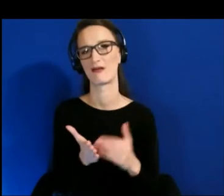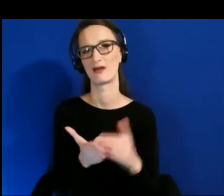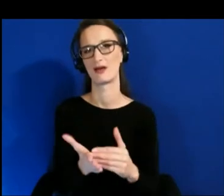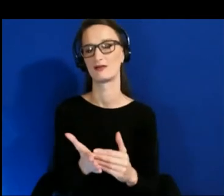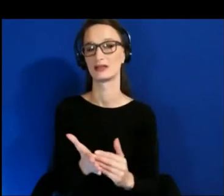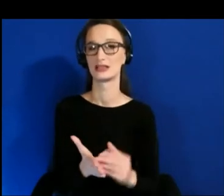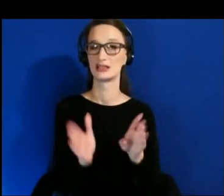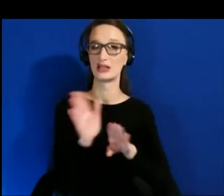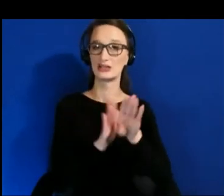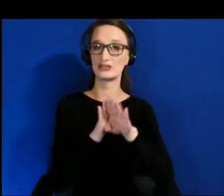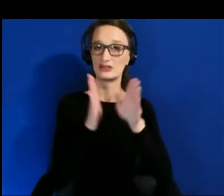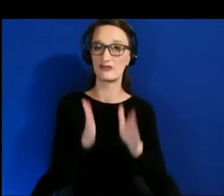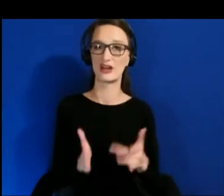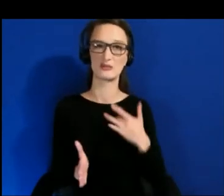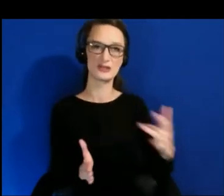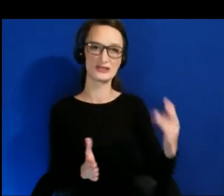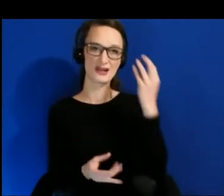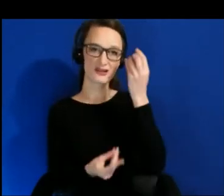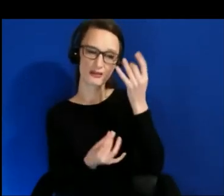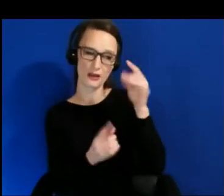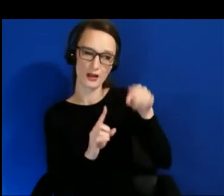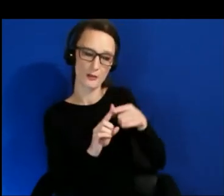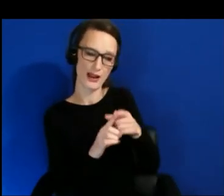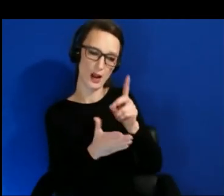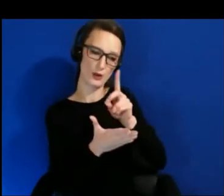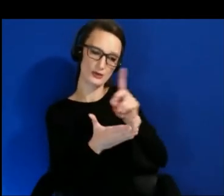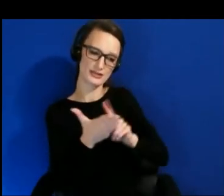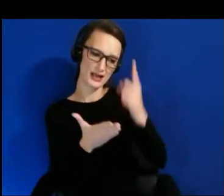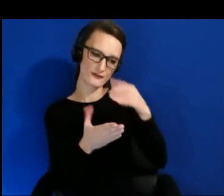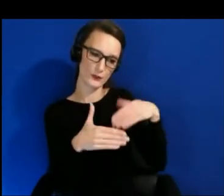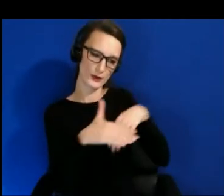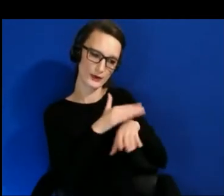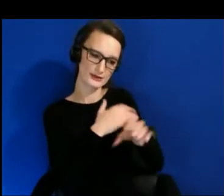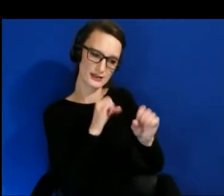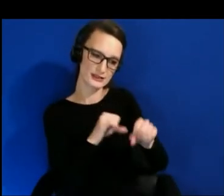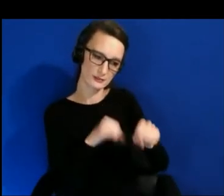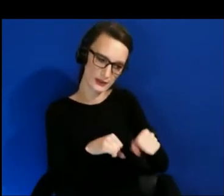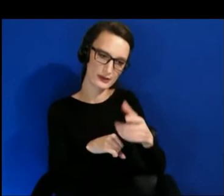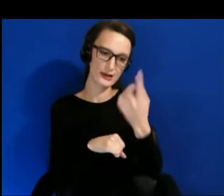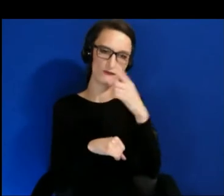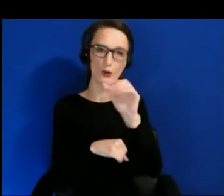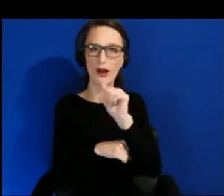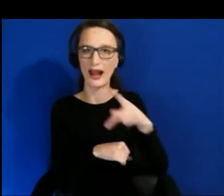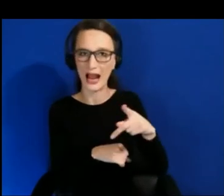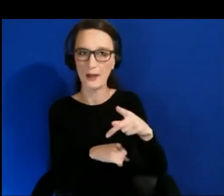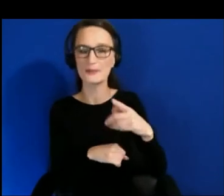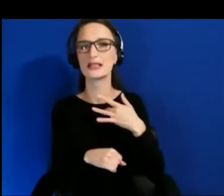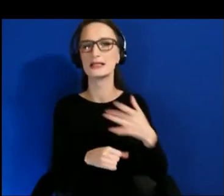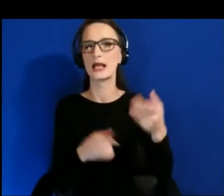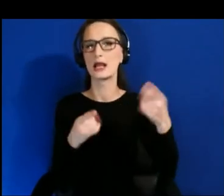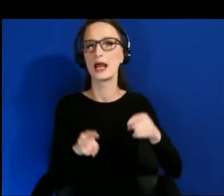more inclusive games and applications as an afterthought rather than a central part of their application,